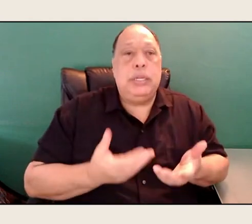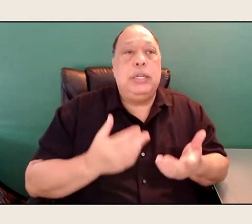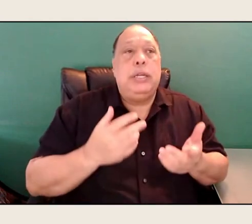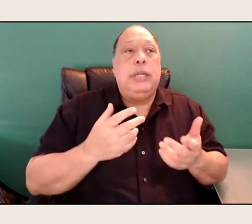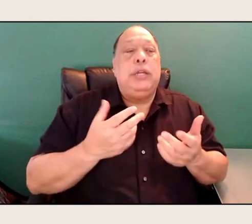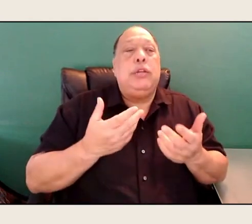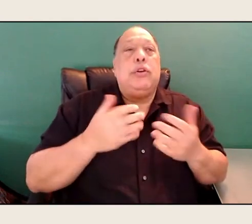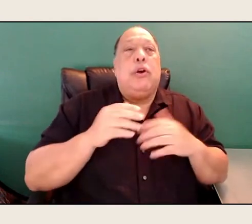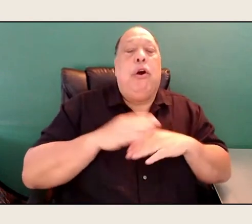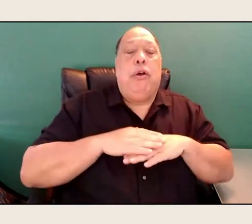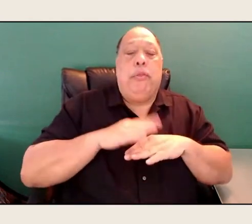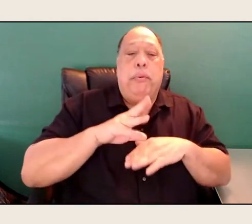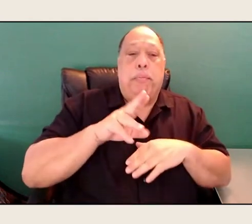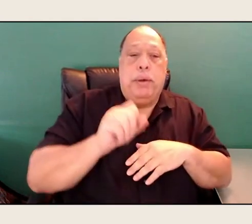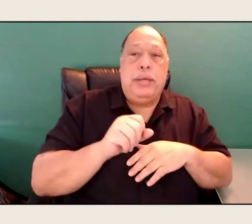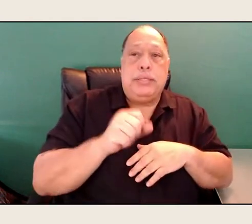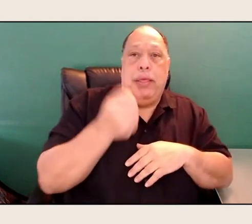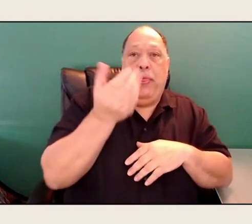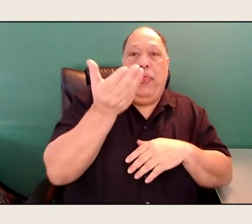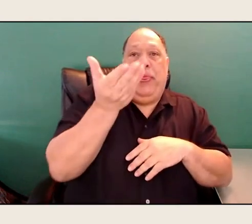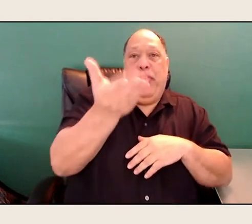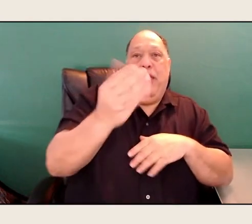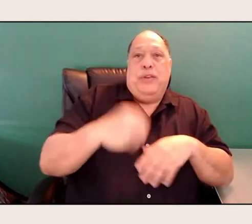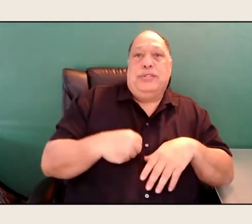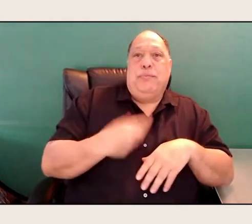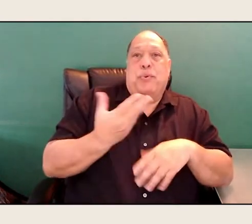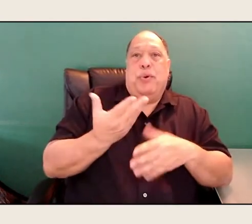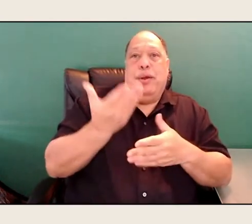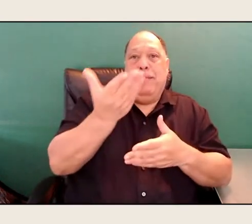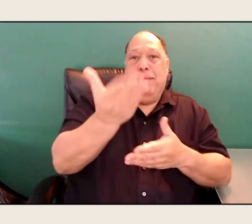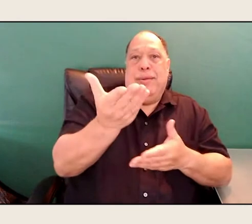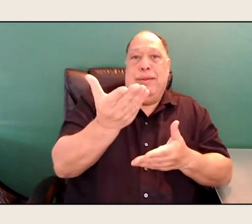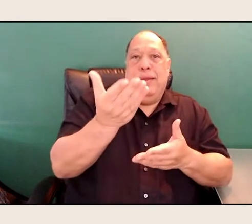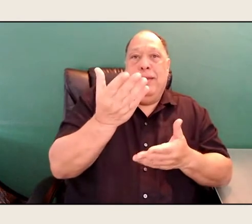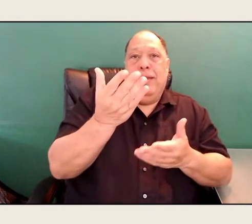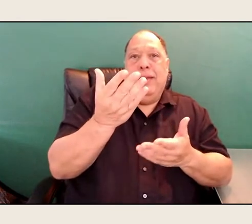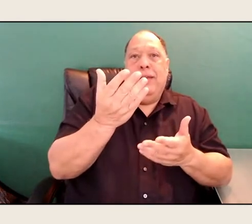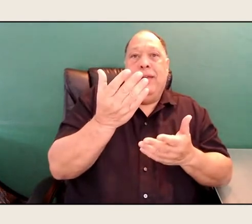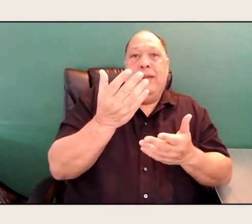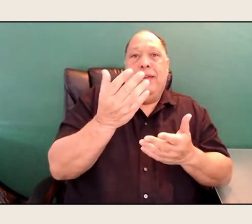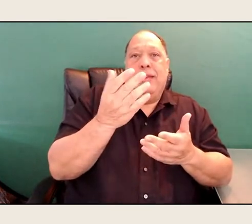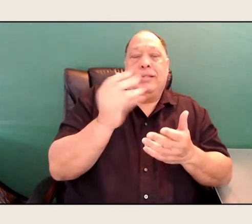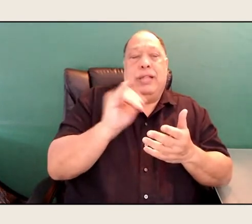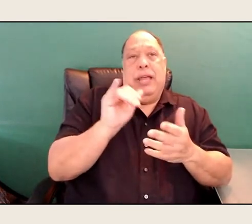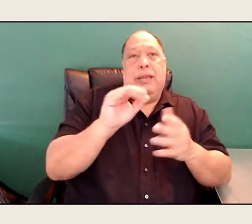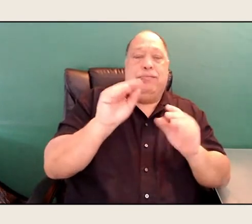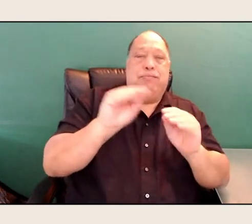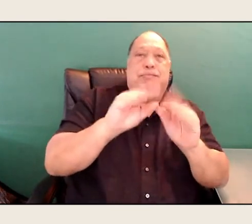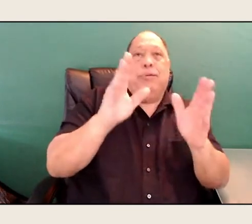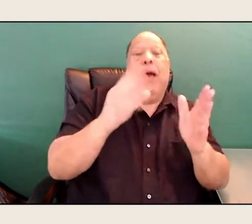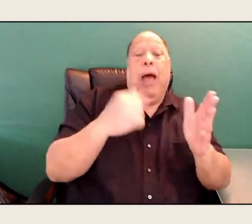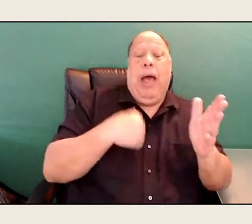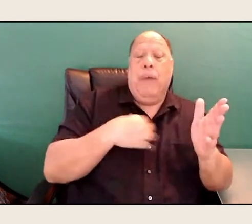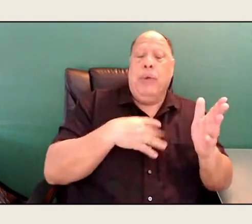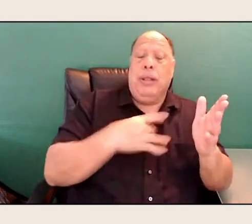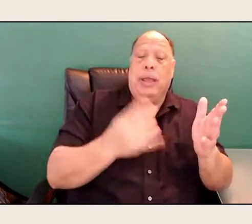and there it is, and it's like a shaft of light. I would like to see poetry on a billboard,